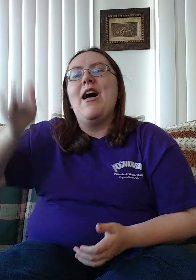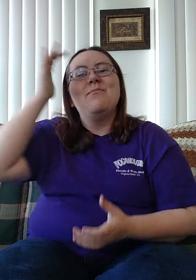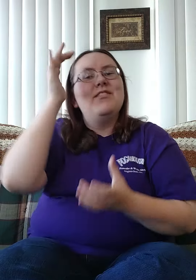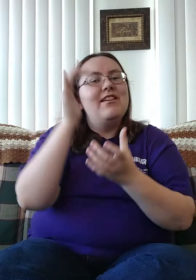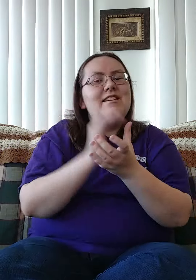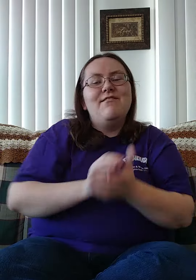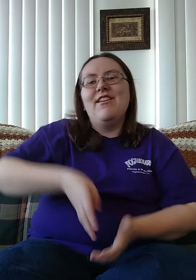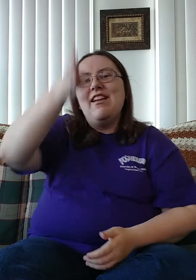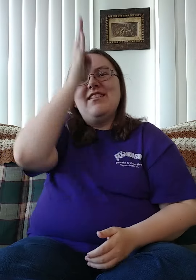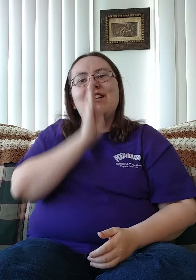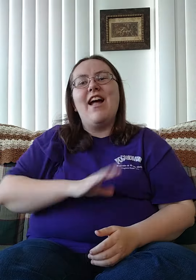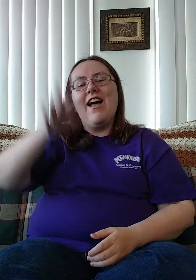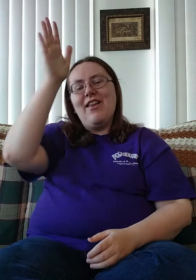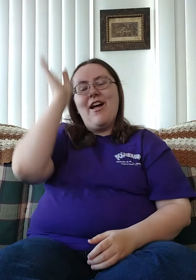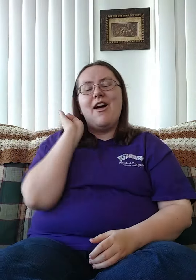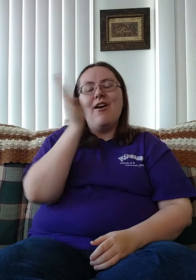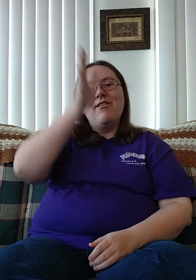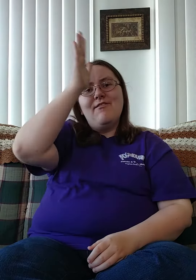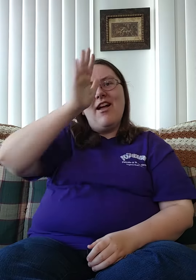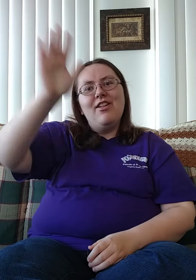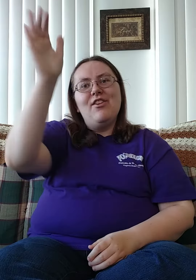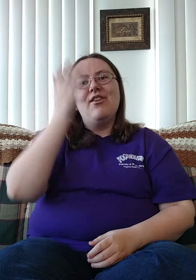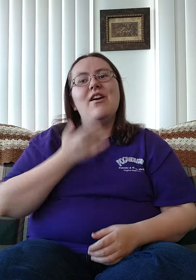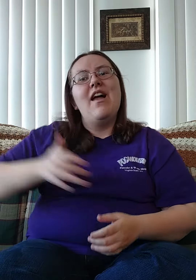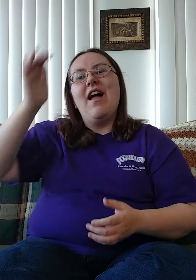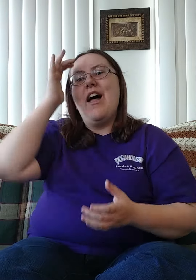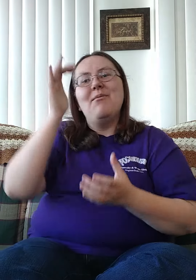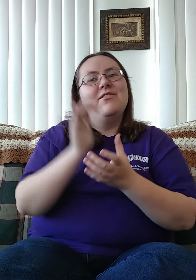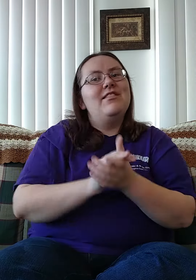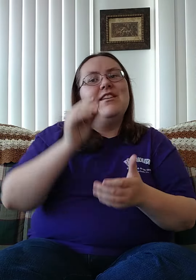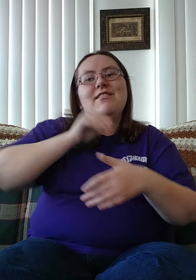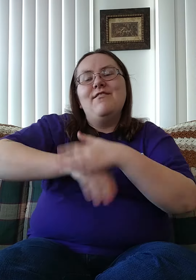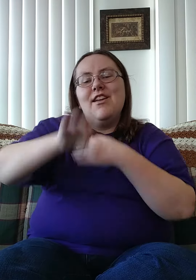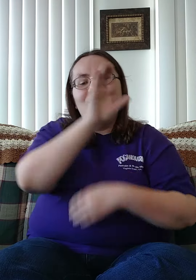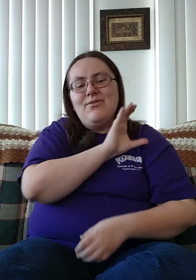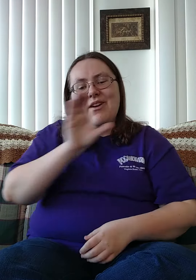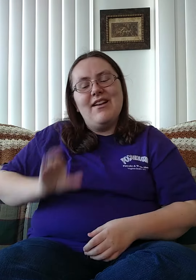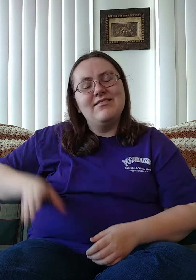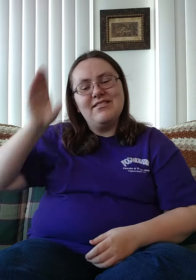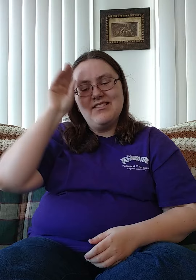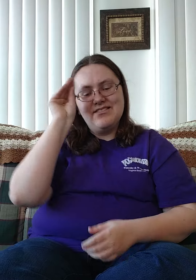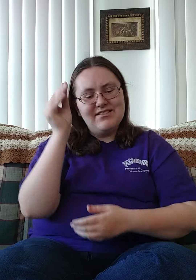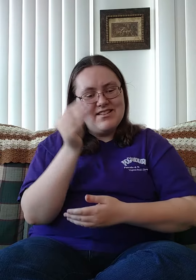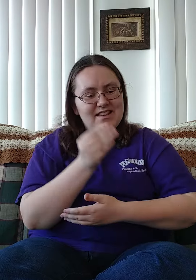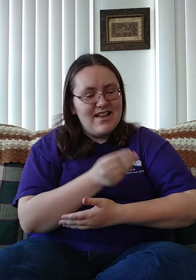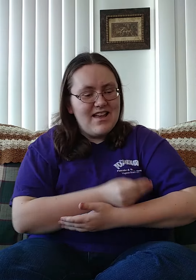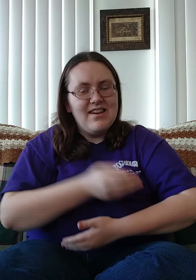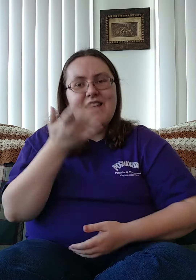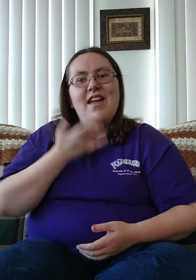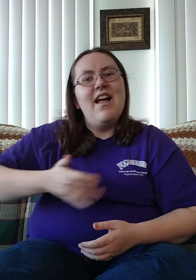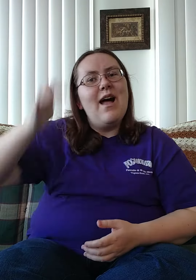I believe in God our Father I believe in Christ the Son